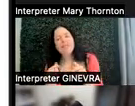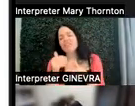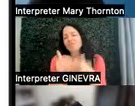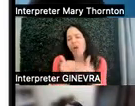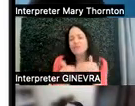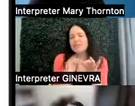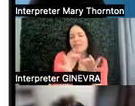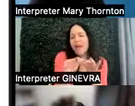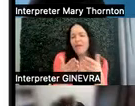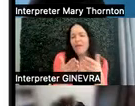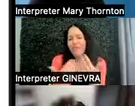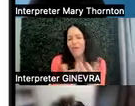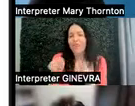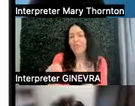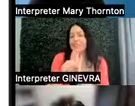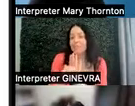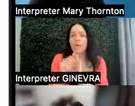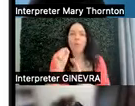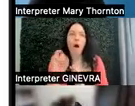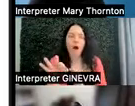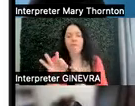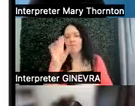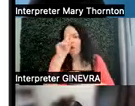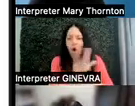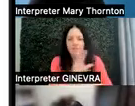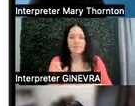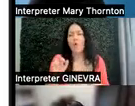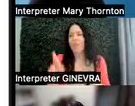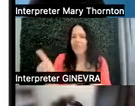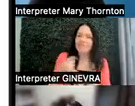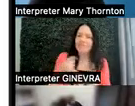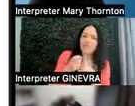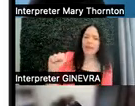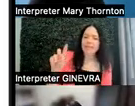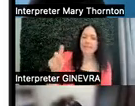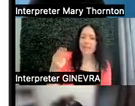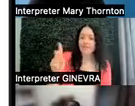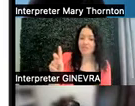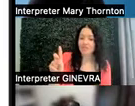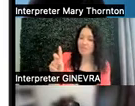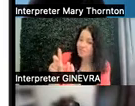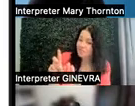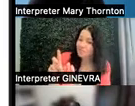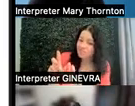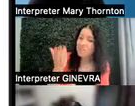or this symptom of autism, or this symptom of ADHD. And while it could have fit into those categories,